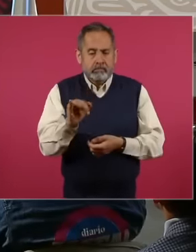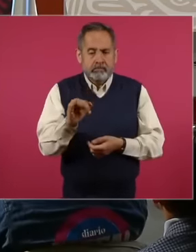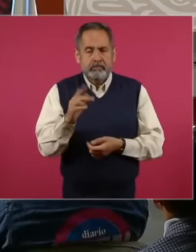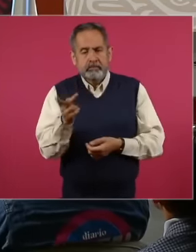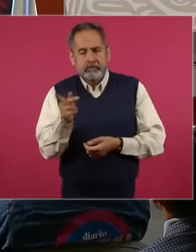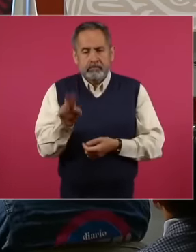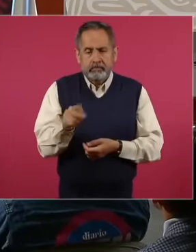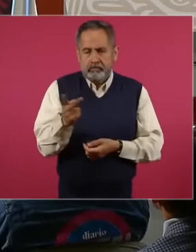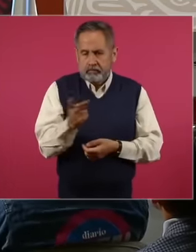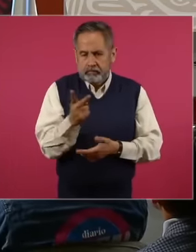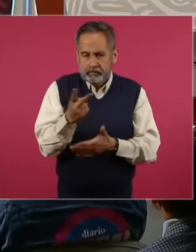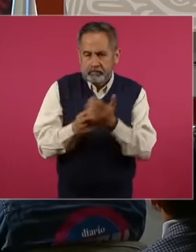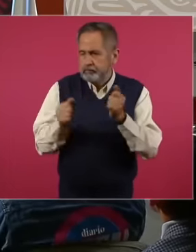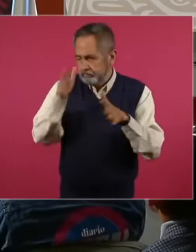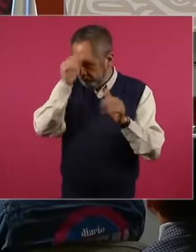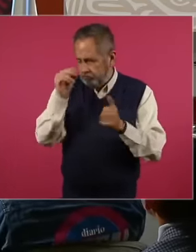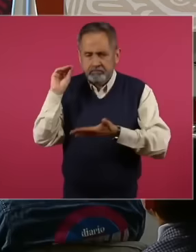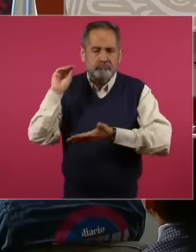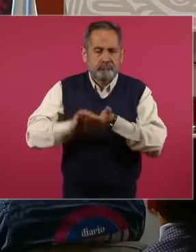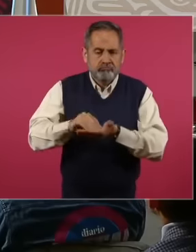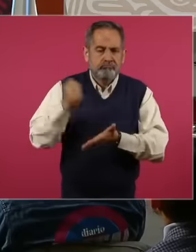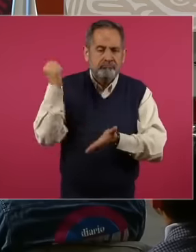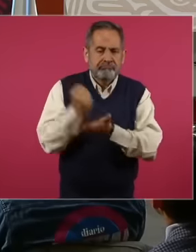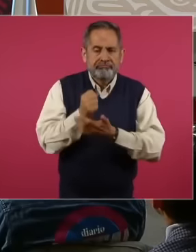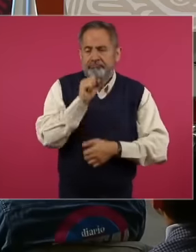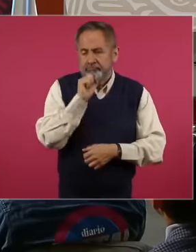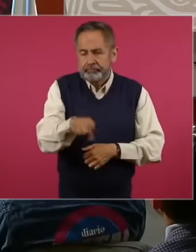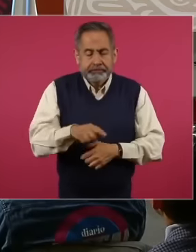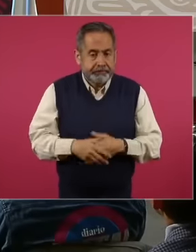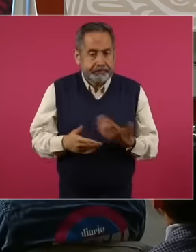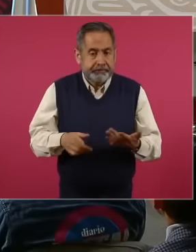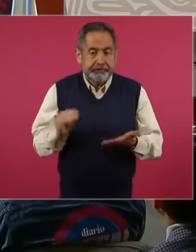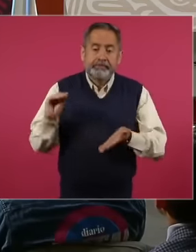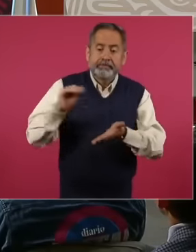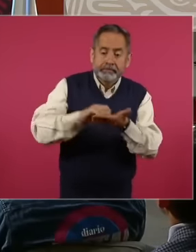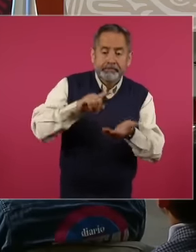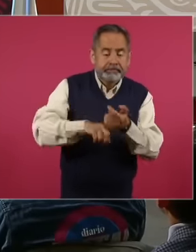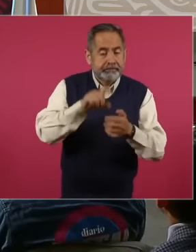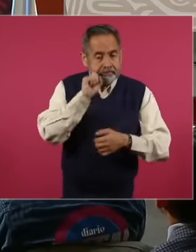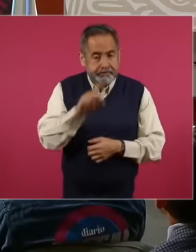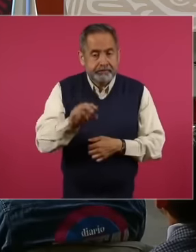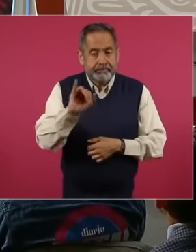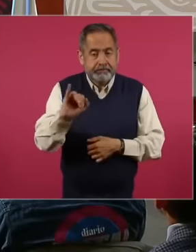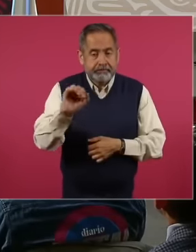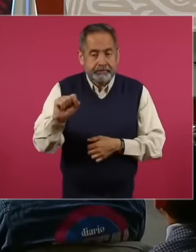pripan they also increased the income tax from 28 to